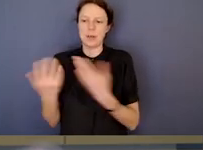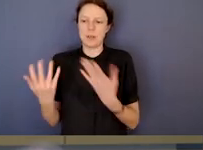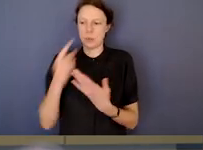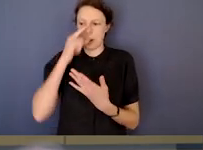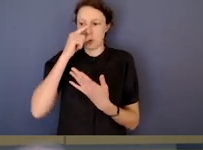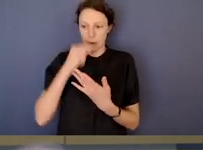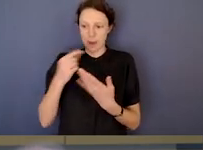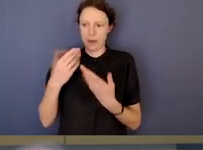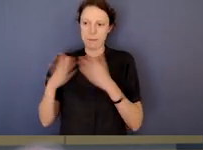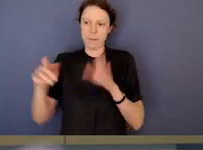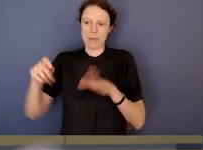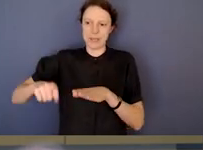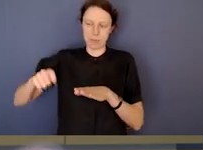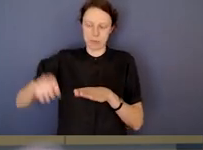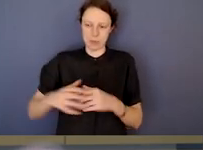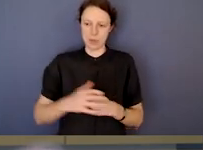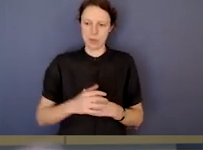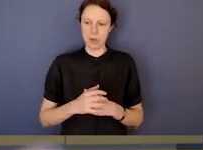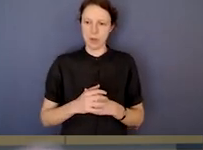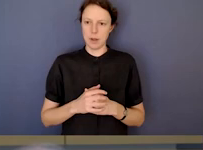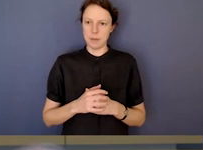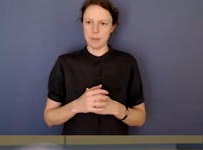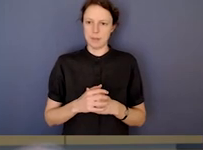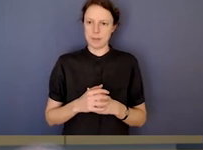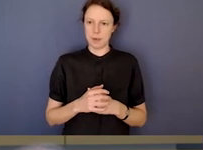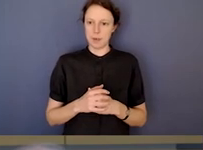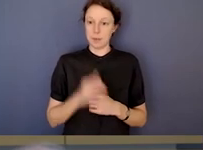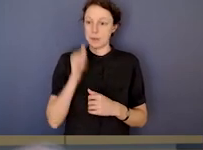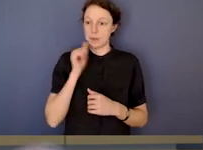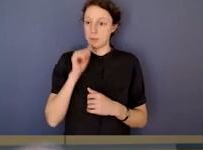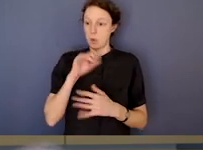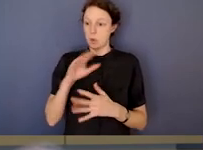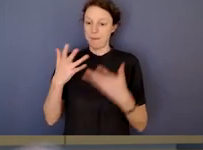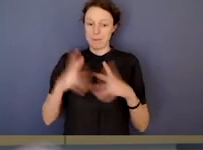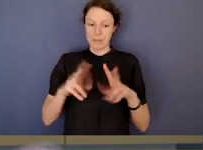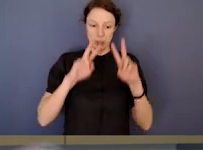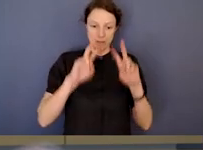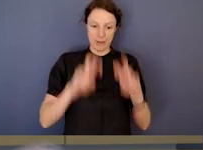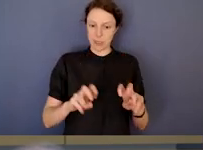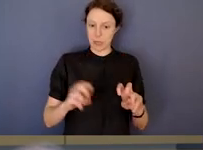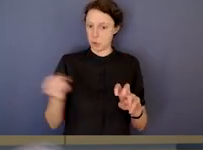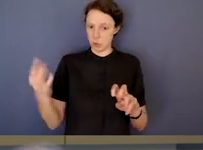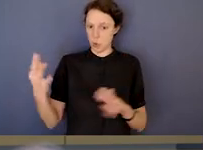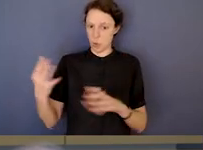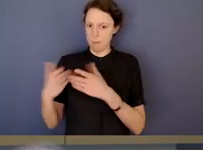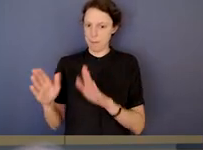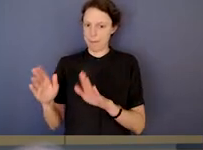But even after investigations in which there is no public hearing,